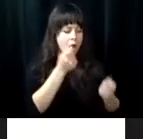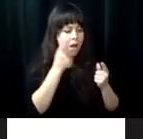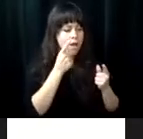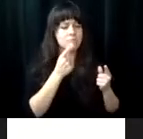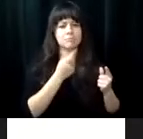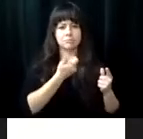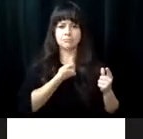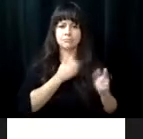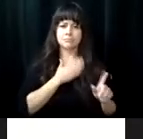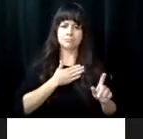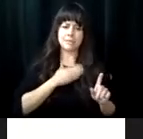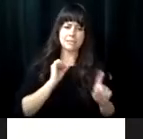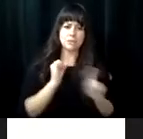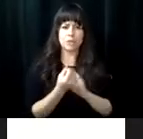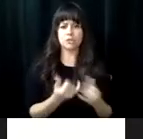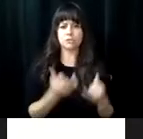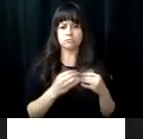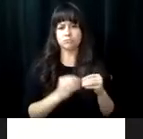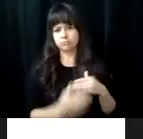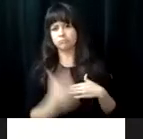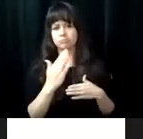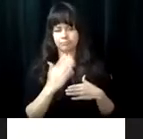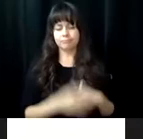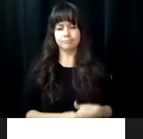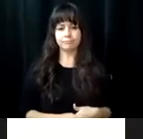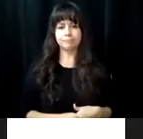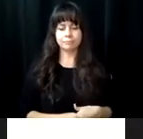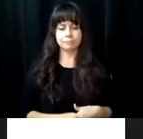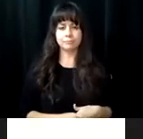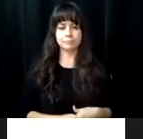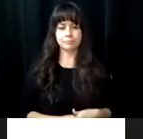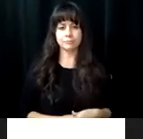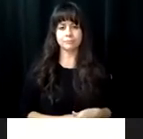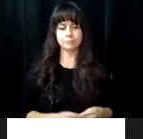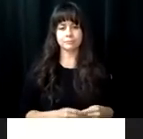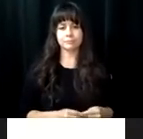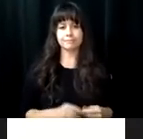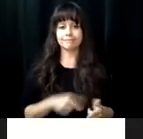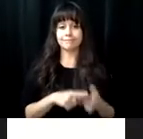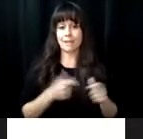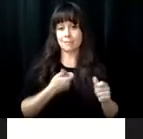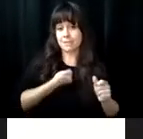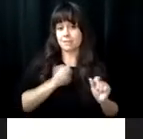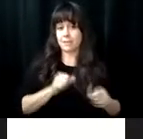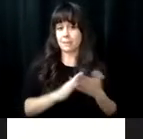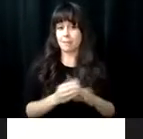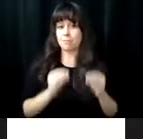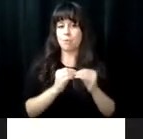so that their ignorance won't be so ignorant and they will be more understanding hopefully of my situation as I